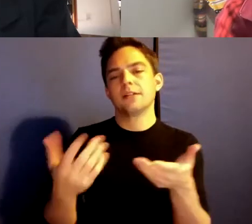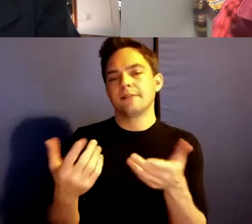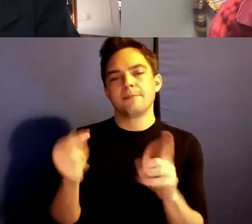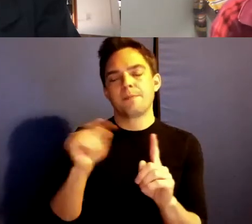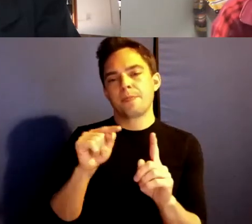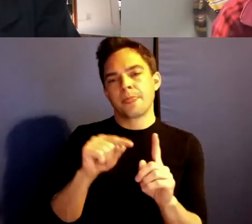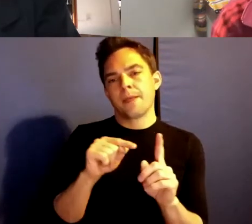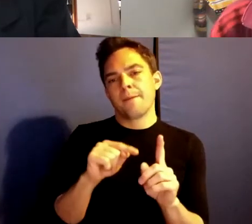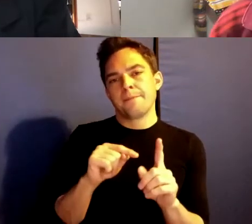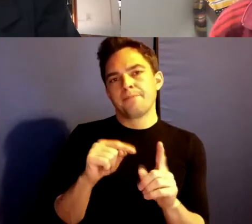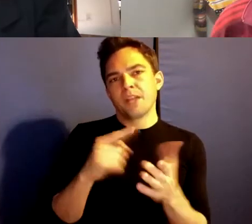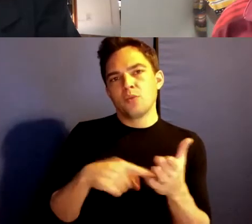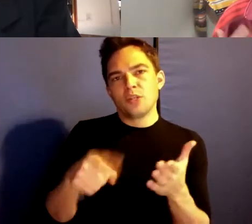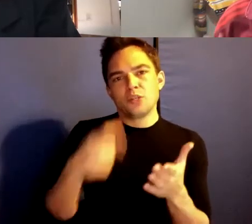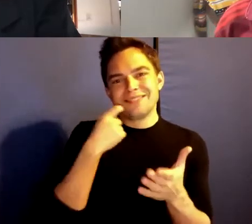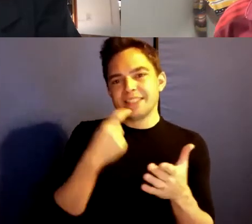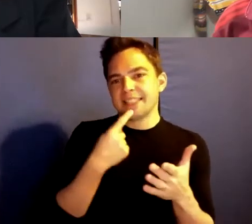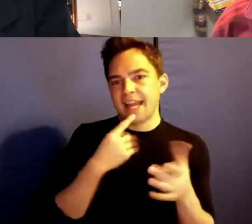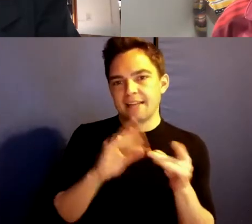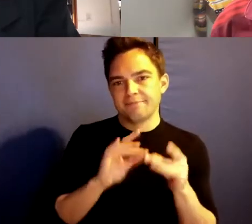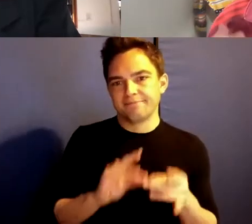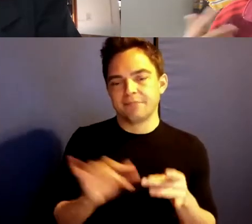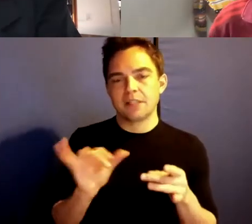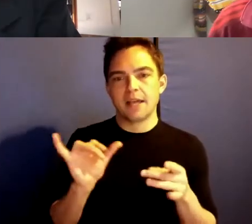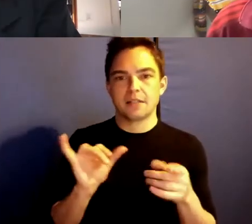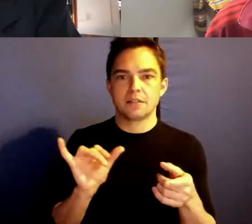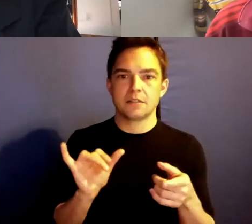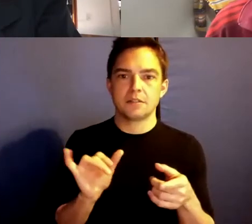It's what you were just seeing. We are taught not to break.